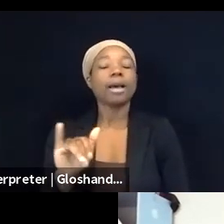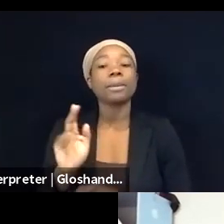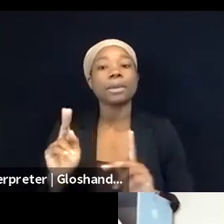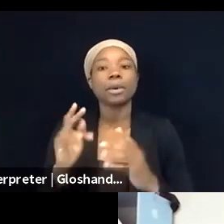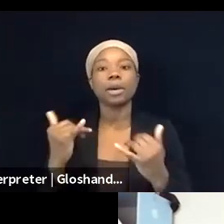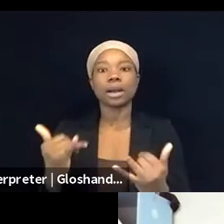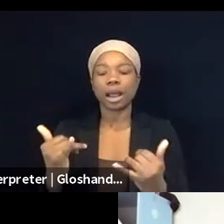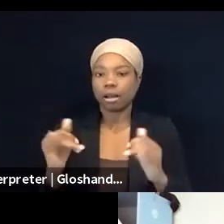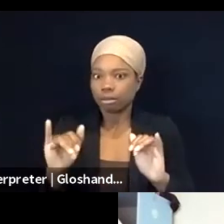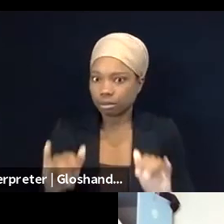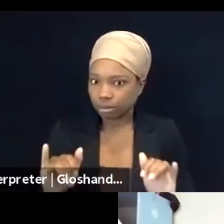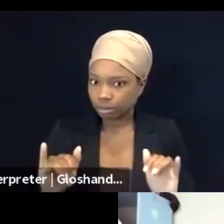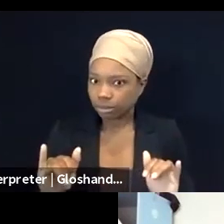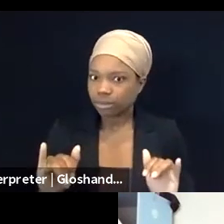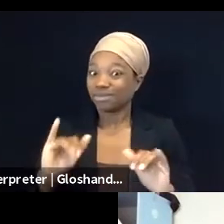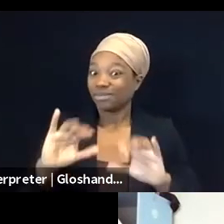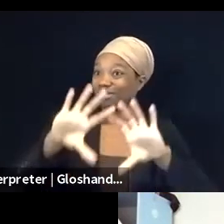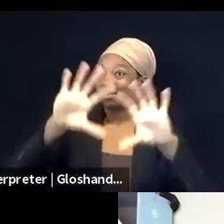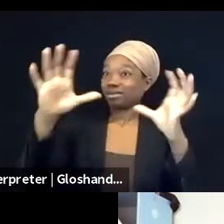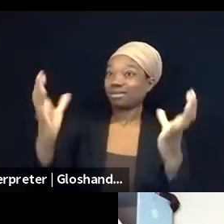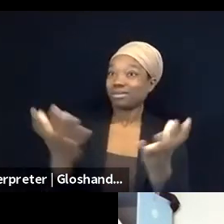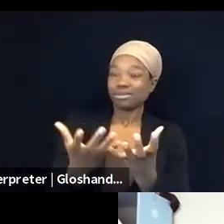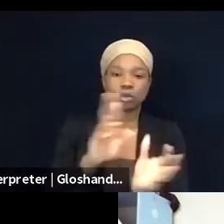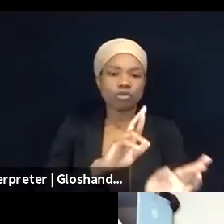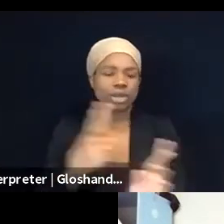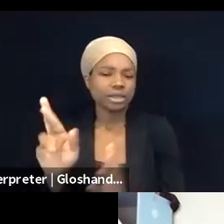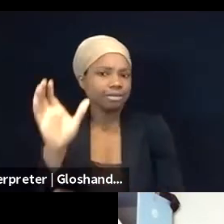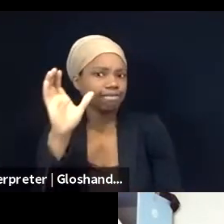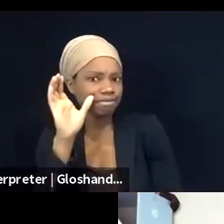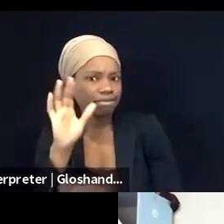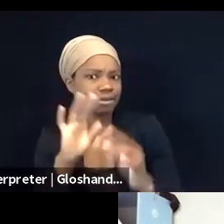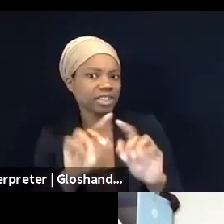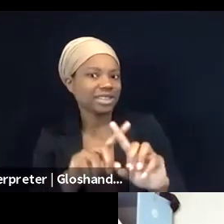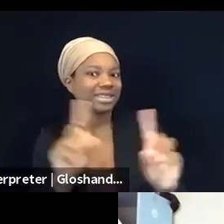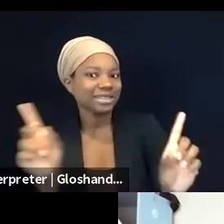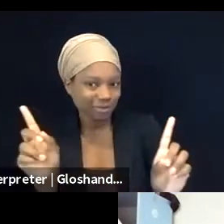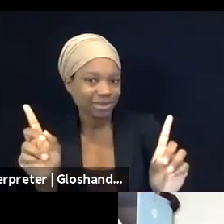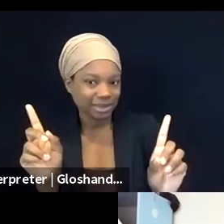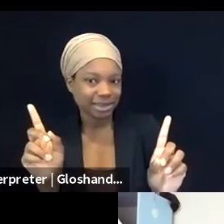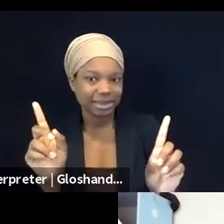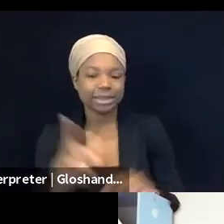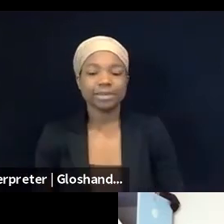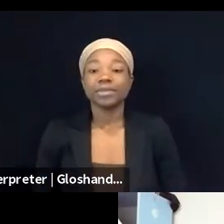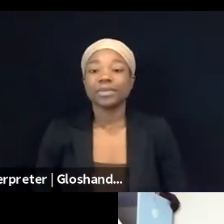globally, coming out of Palestine, and a lot of this was sparked by events in Jerusalem